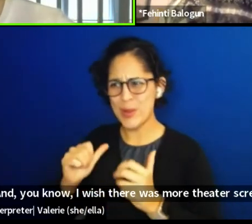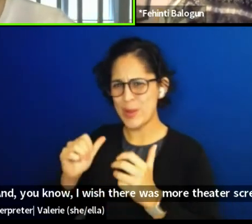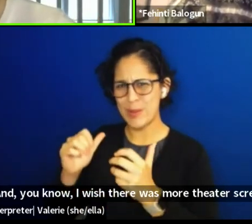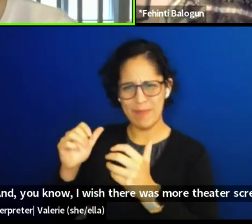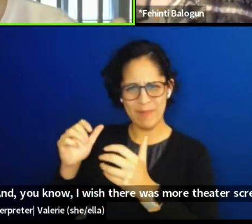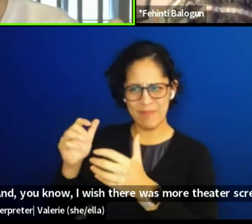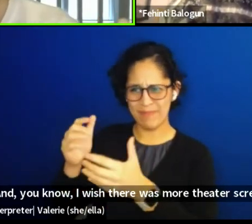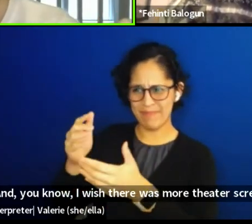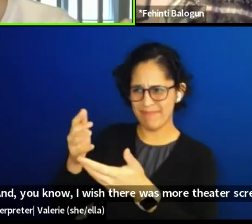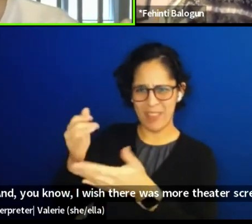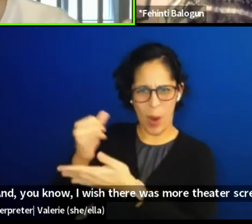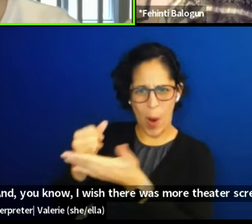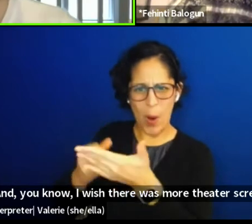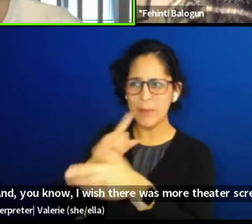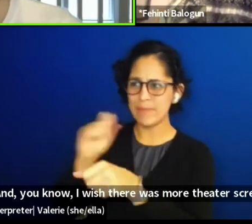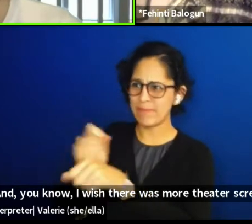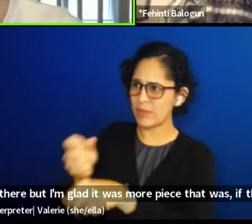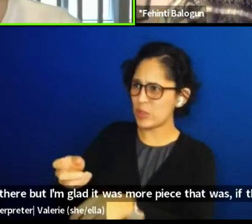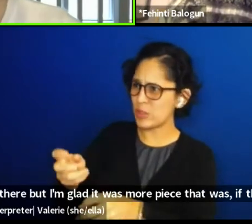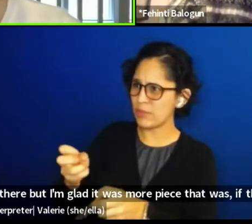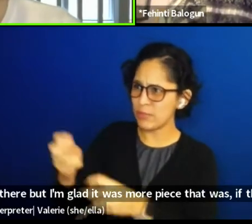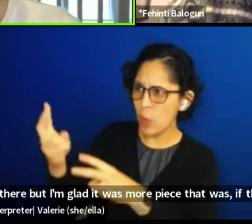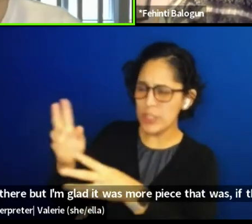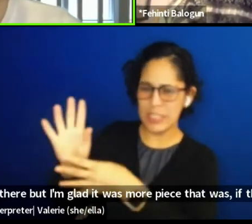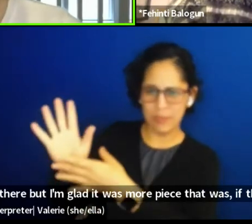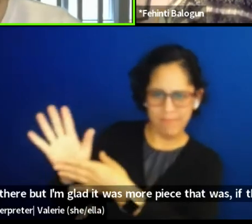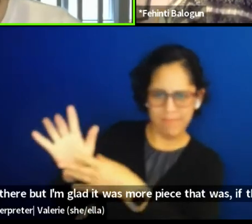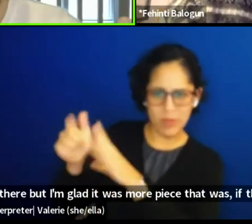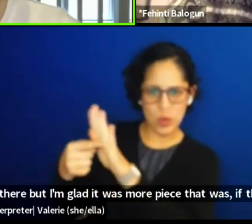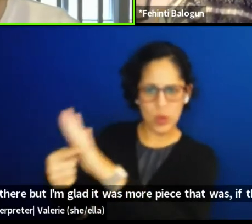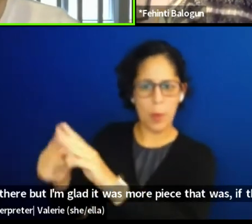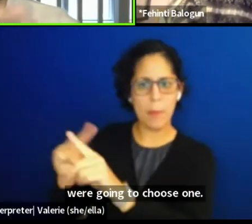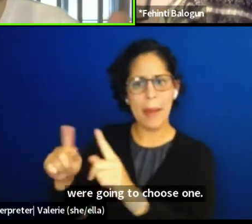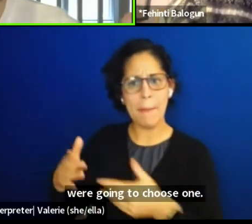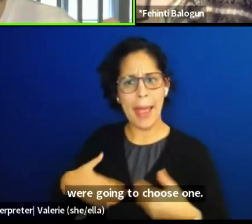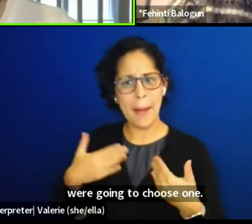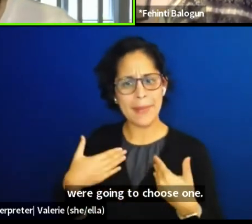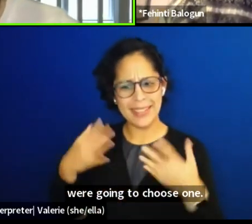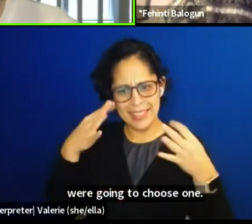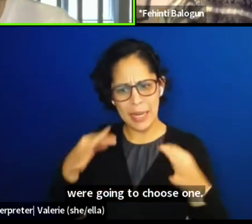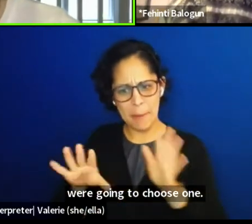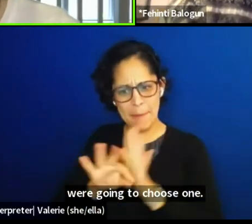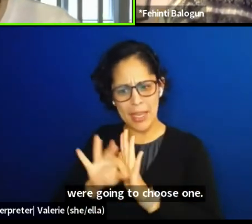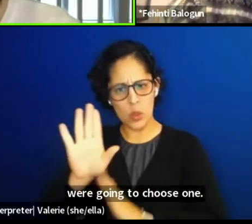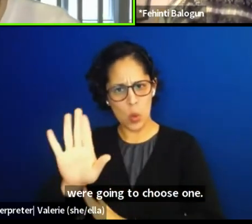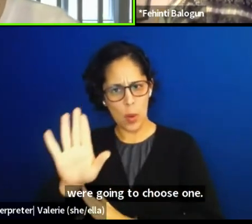if they were going to choose one. What would you like to let everyone know a little bit